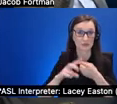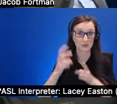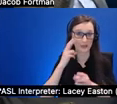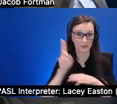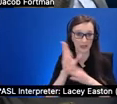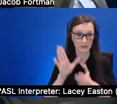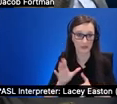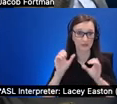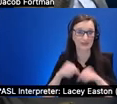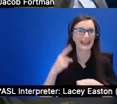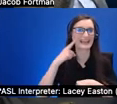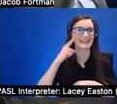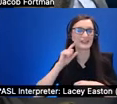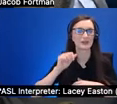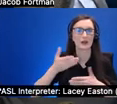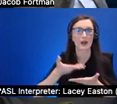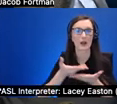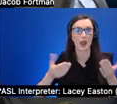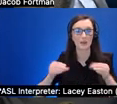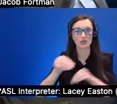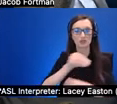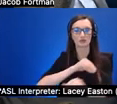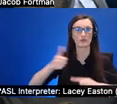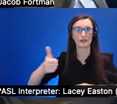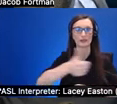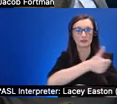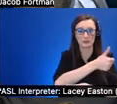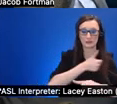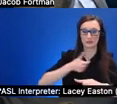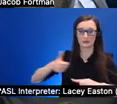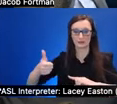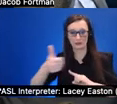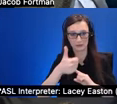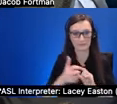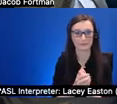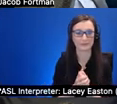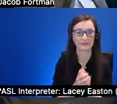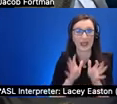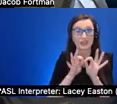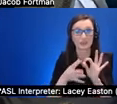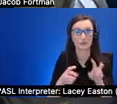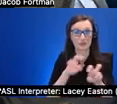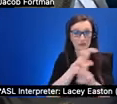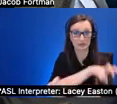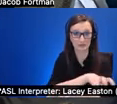them as the descriptions are are progressing and we also enable kind of users to author to author